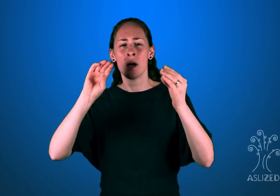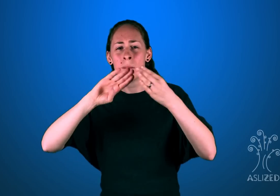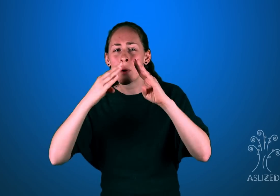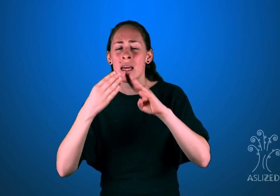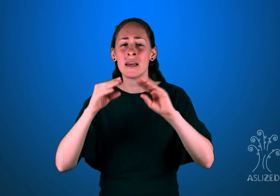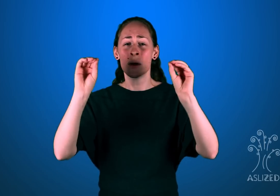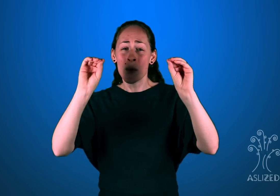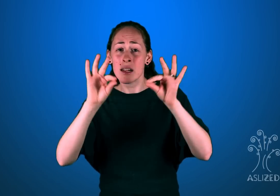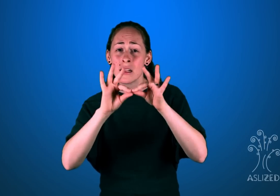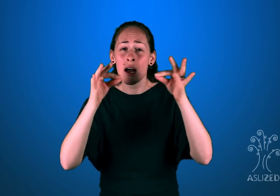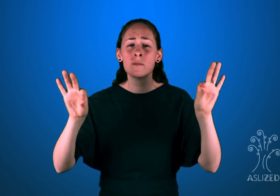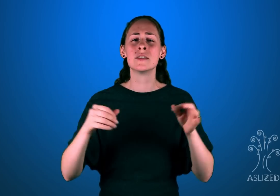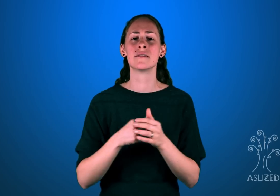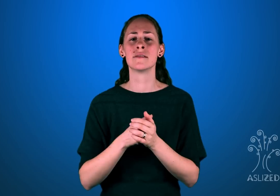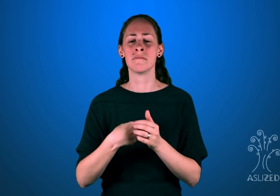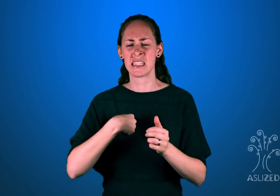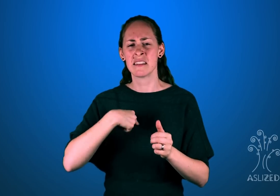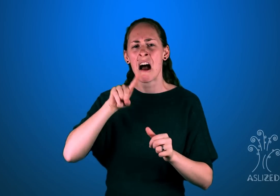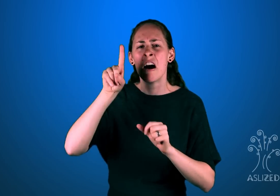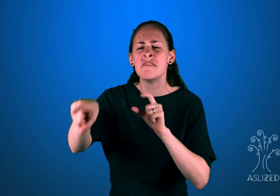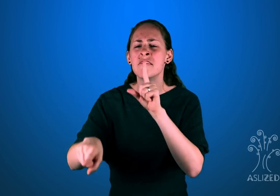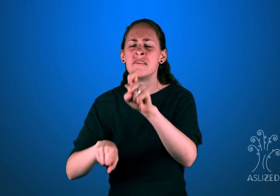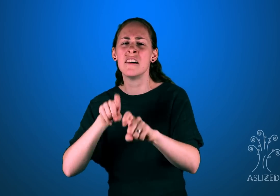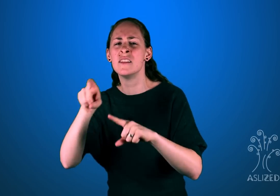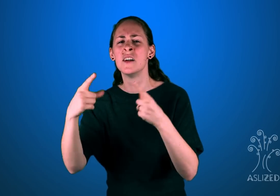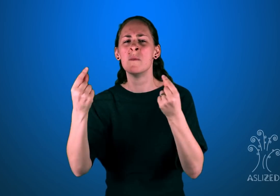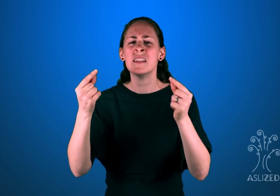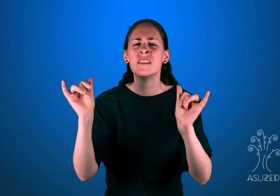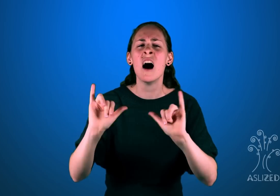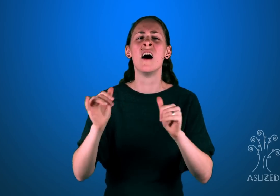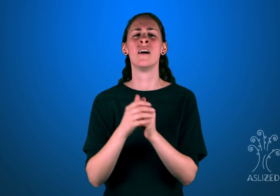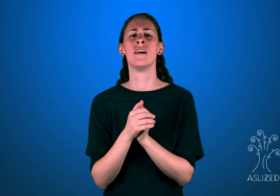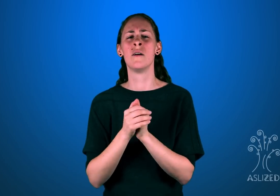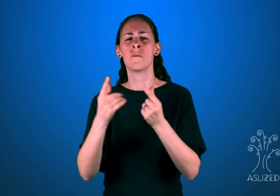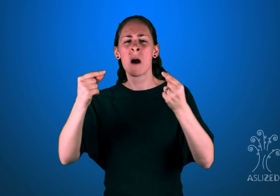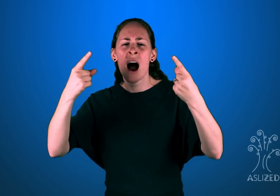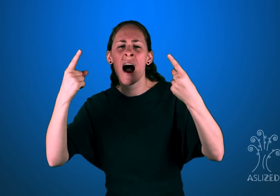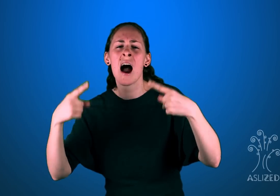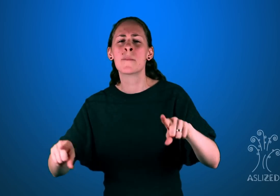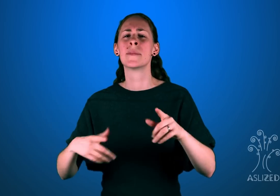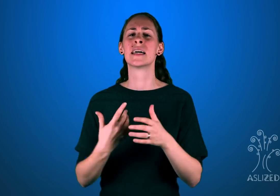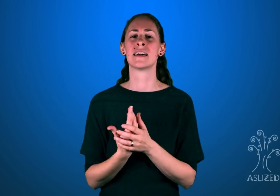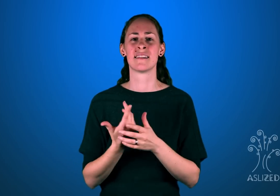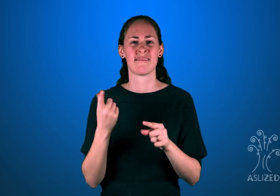no community and no language. When I asked some of them about their experience,